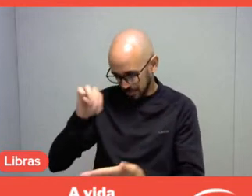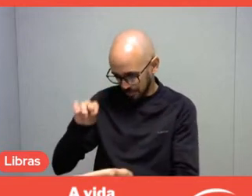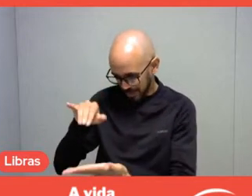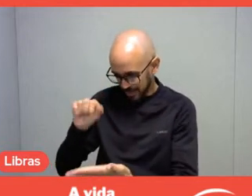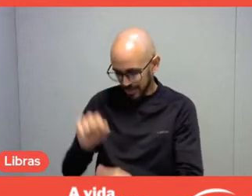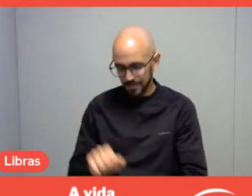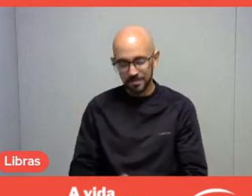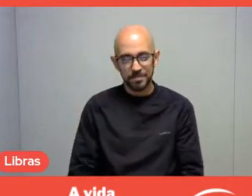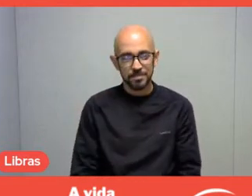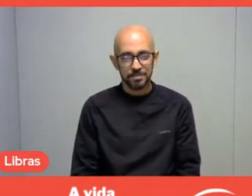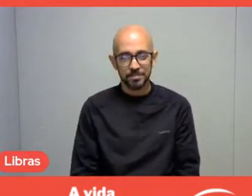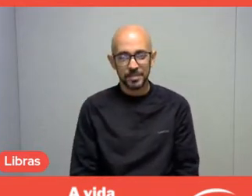Thank you very much.